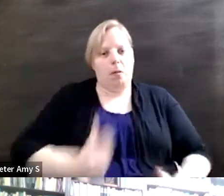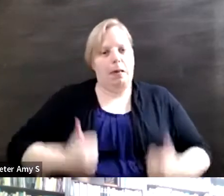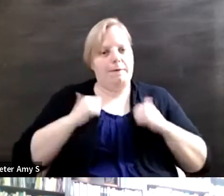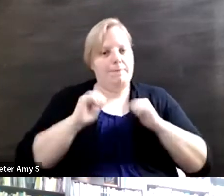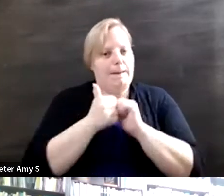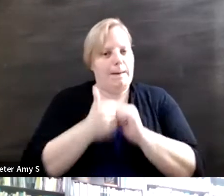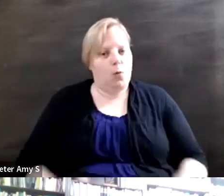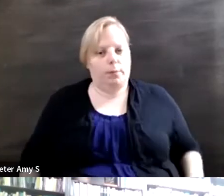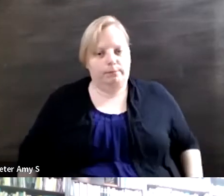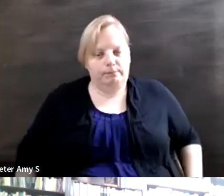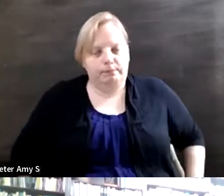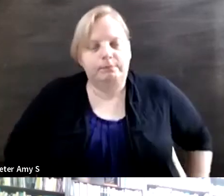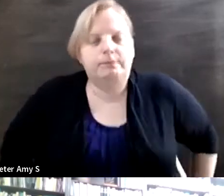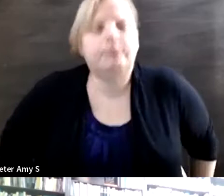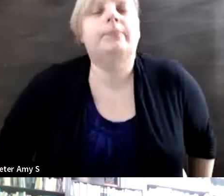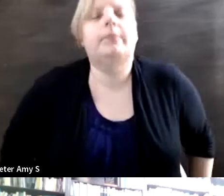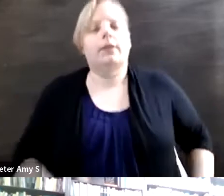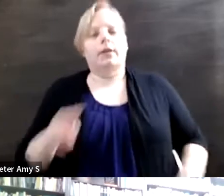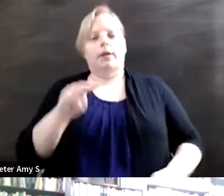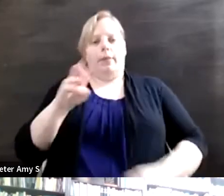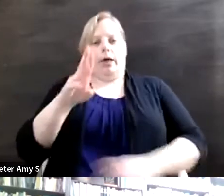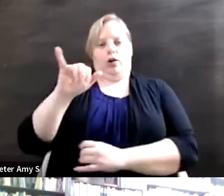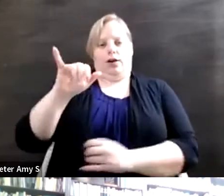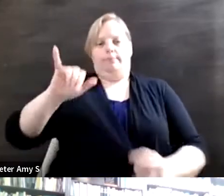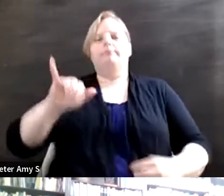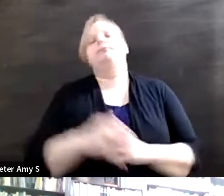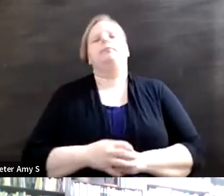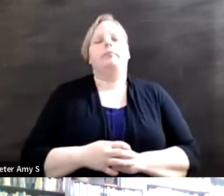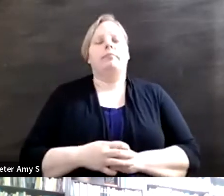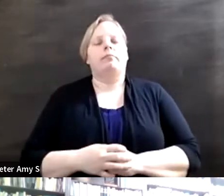You know, Rory, I'll jump in on this one for a second. I think that there's a lot of layers of